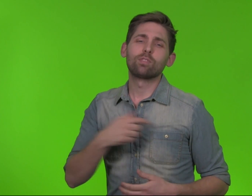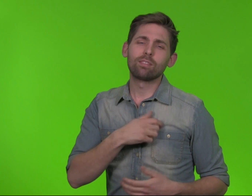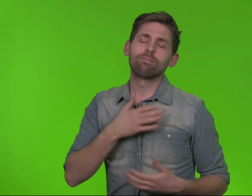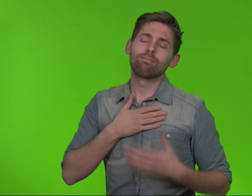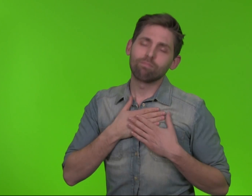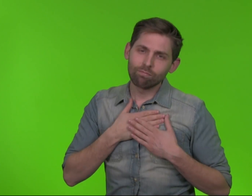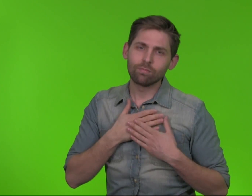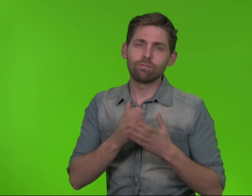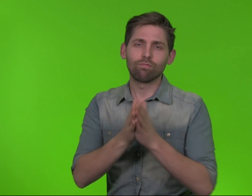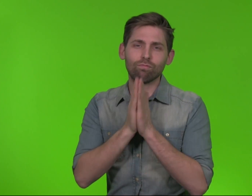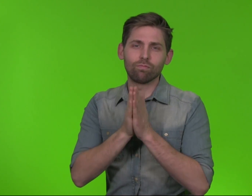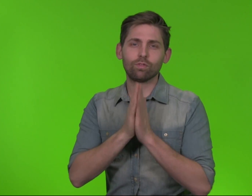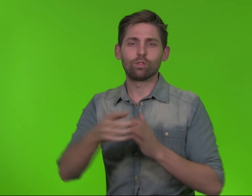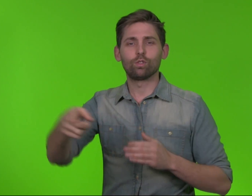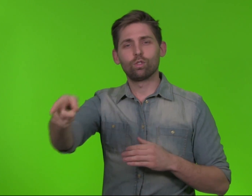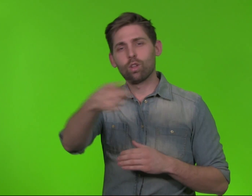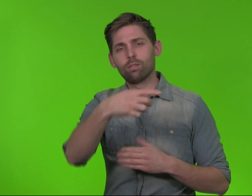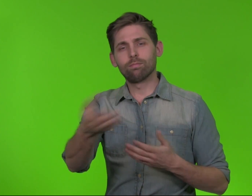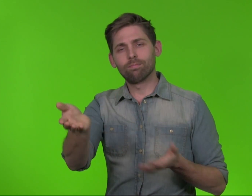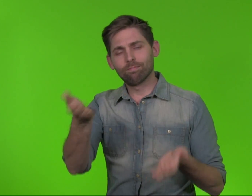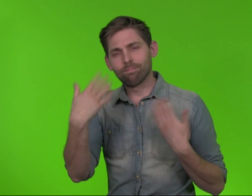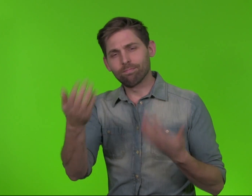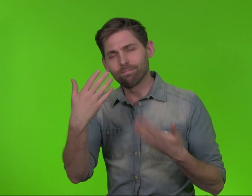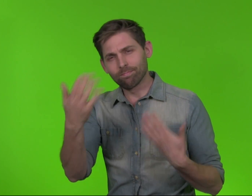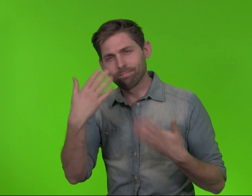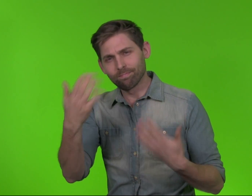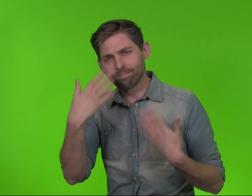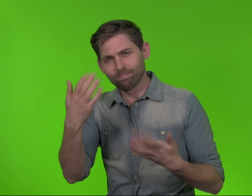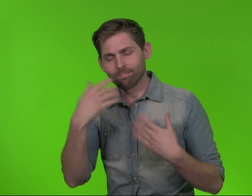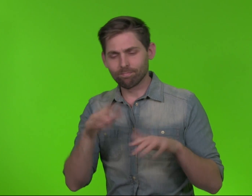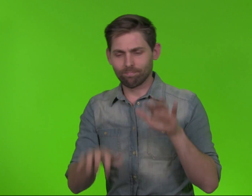and please send letter or resume listing your